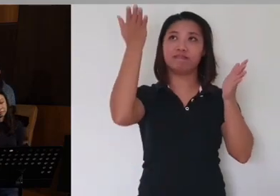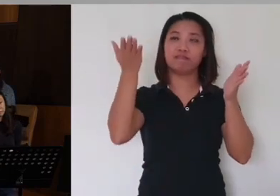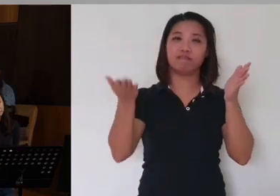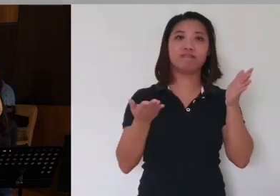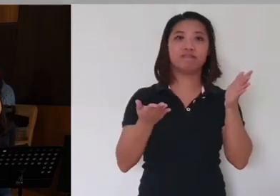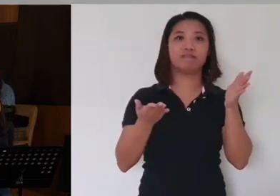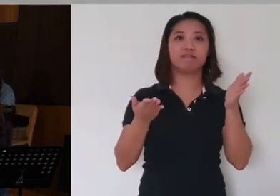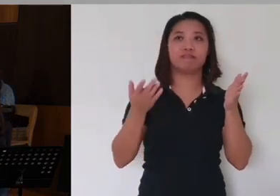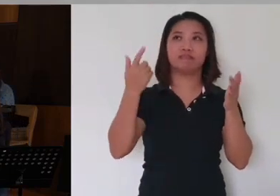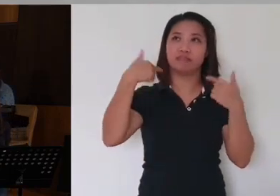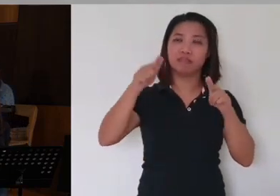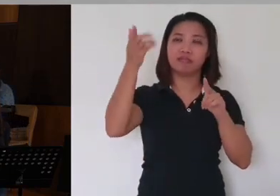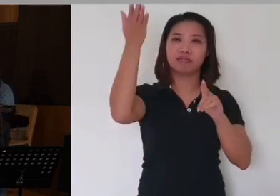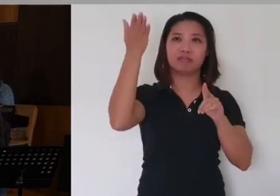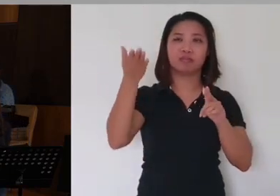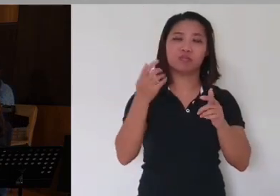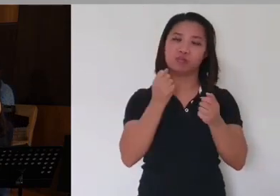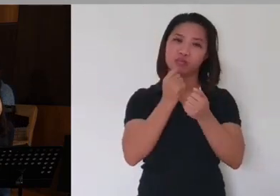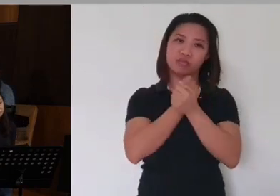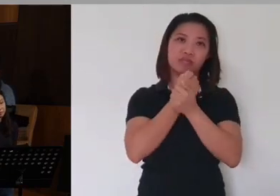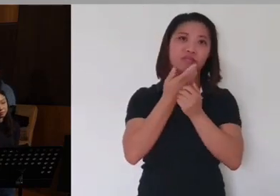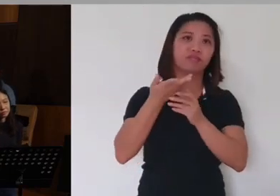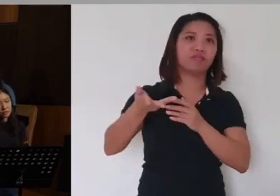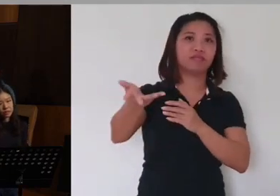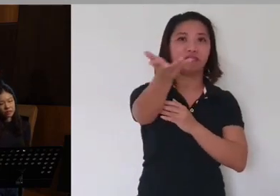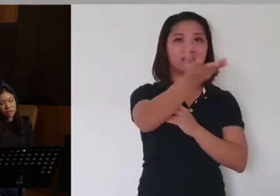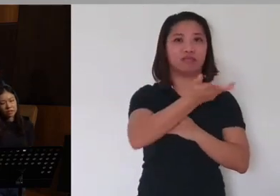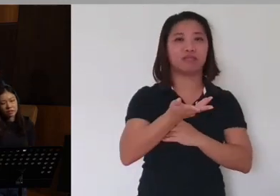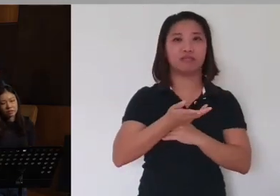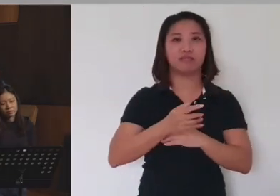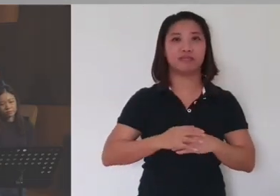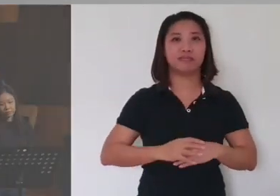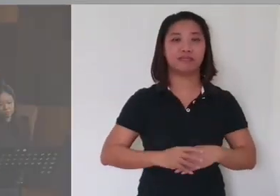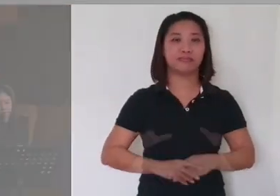and you allow Him to love you.